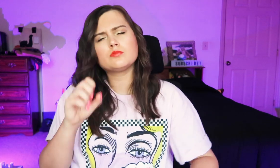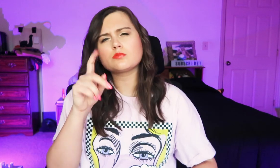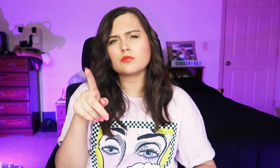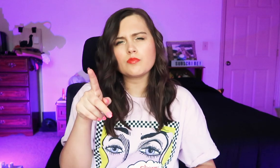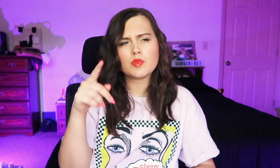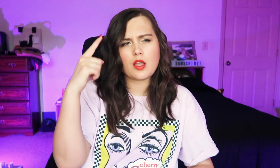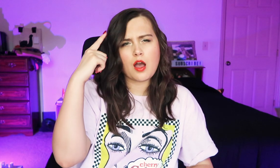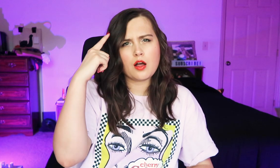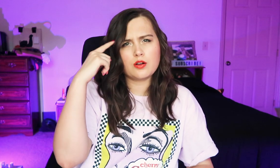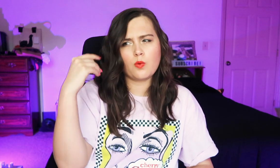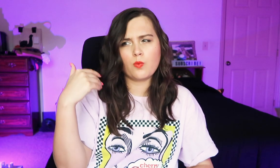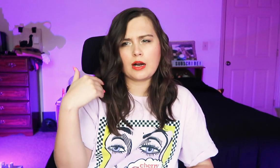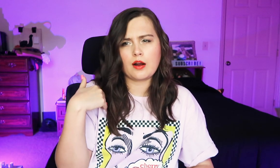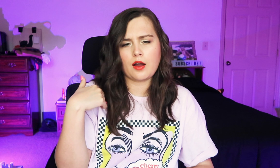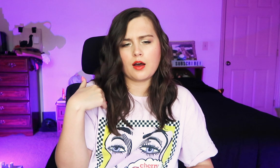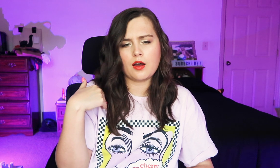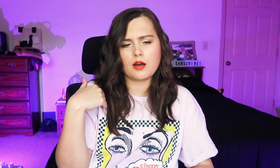Okay, I thought it had-